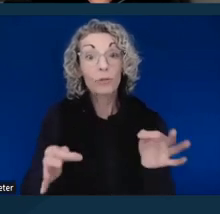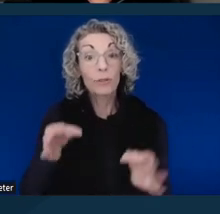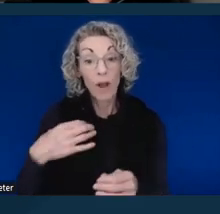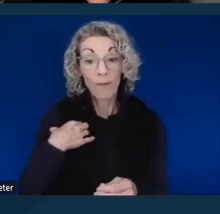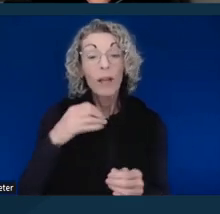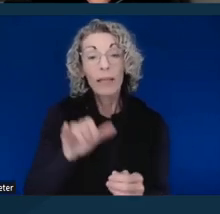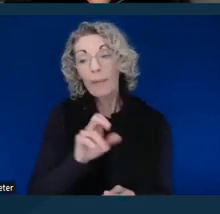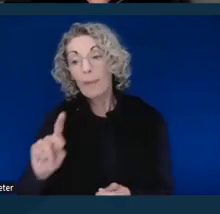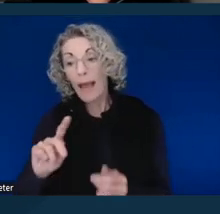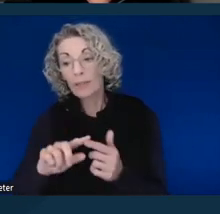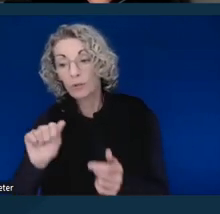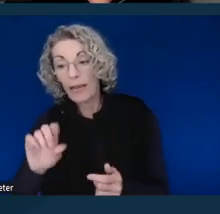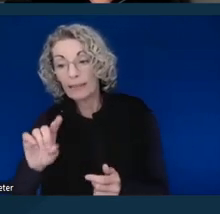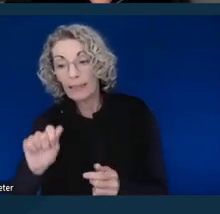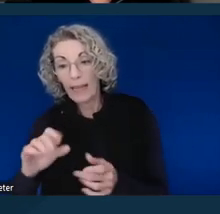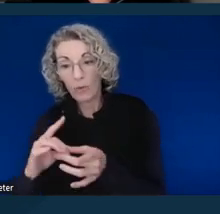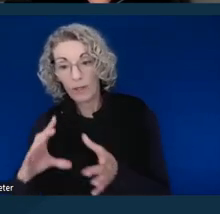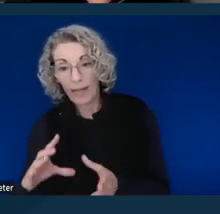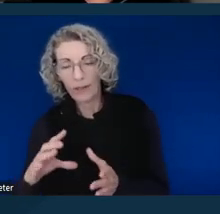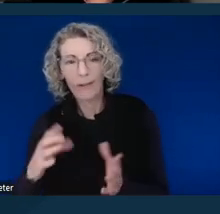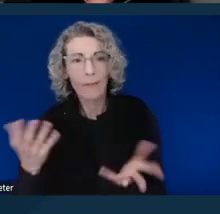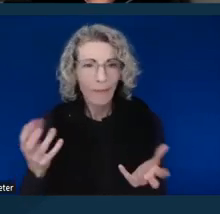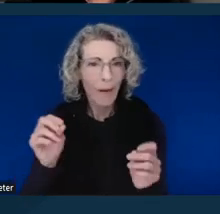Okay, the rule doesn't say that, but the judicial counsel form does.